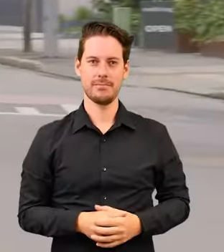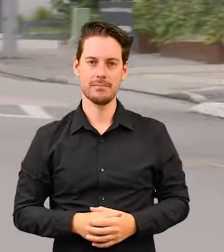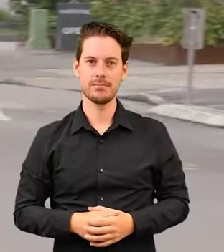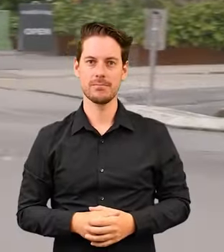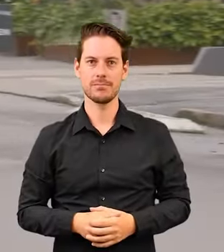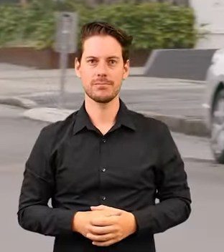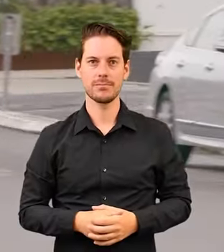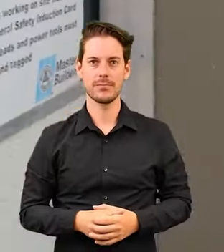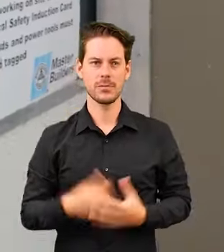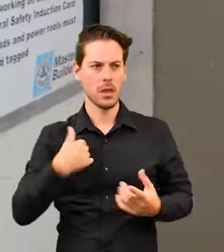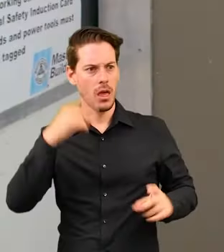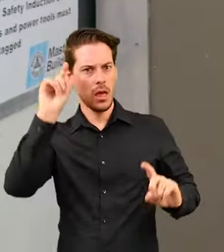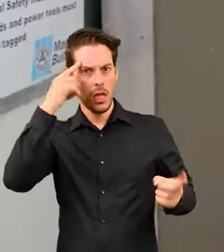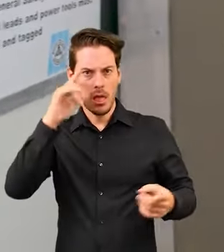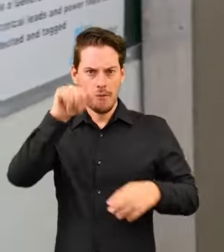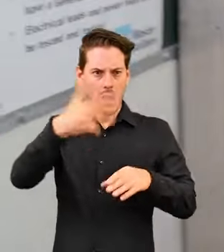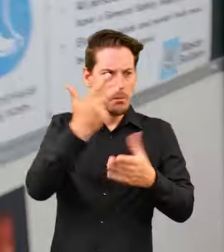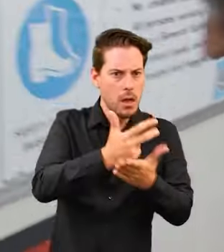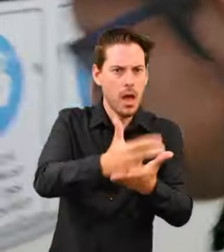You don't have to worry about trying to find a park when I'm